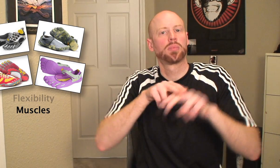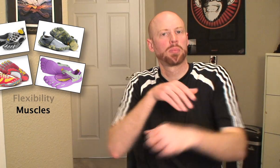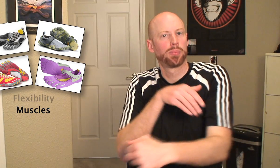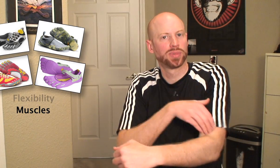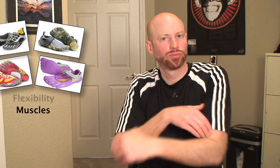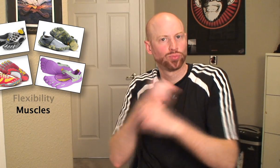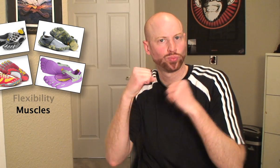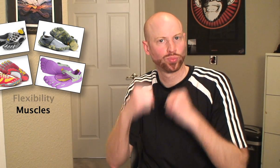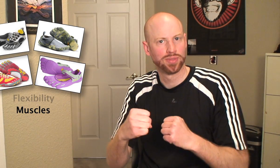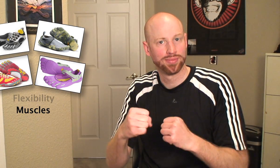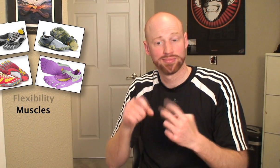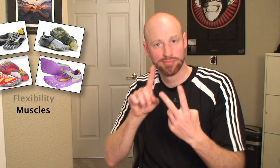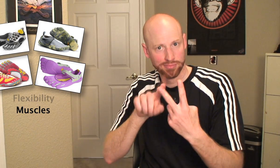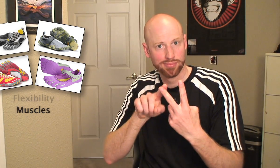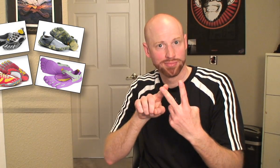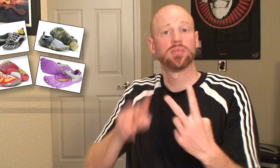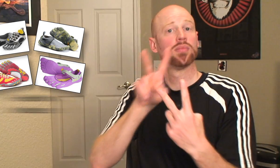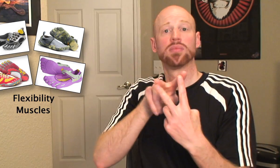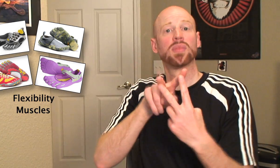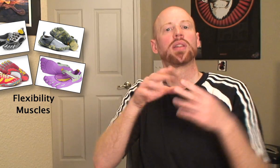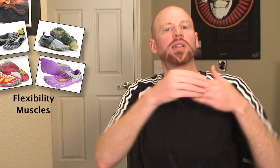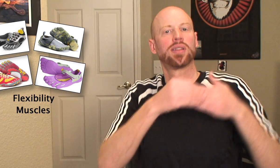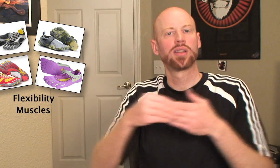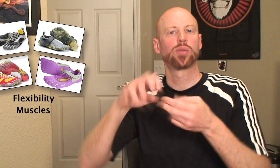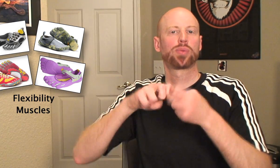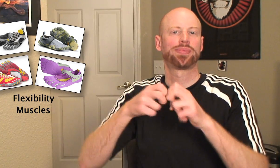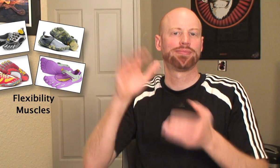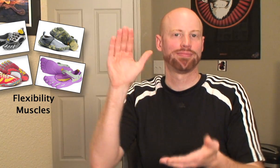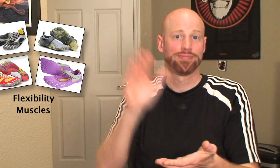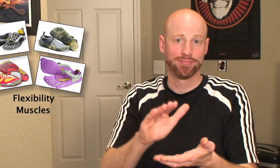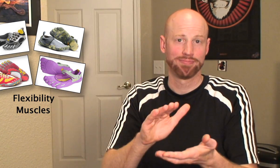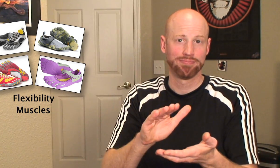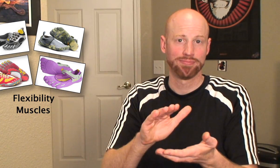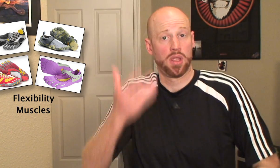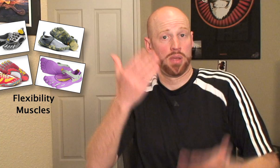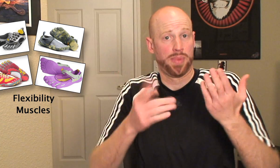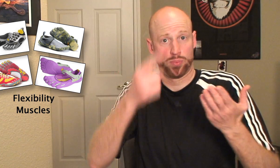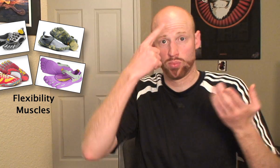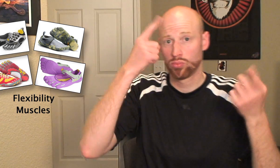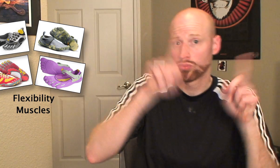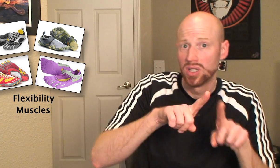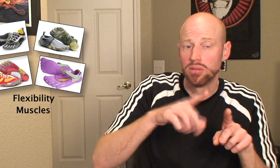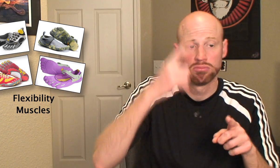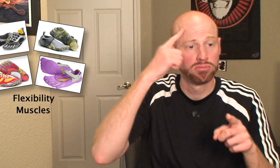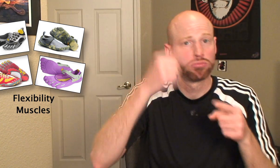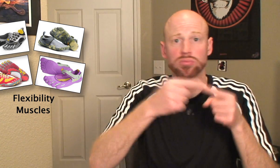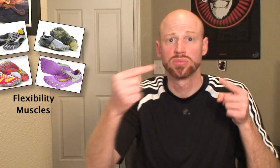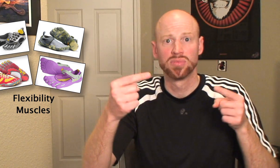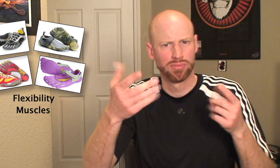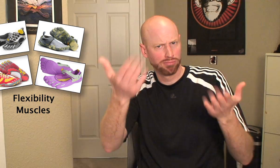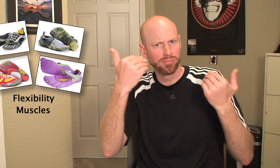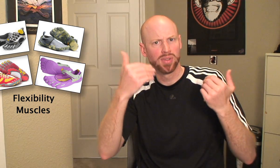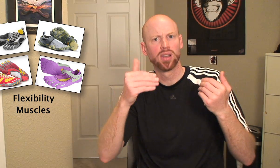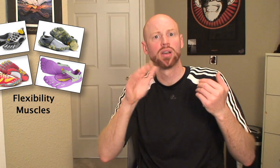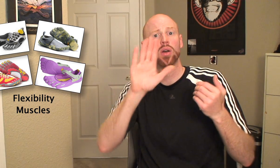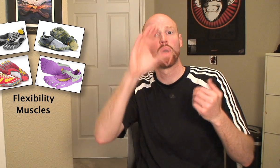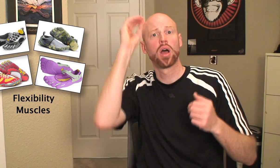which takes care of the second factor. Addressing both factors reduces foot problems. Whether you agree or disagree with all of this, I welcome